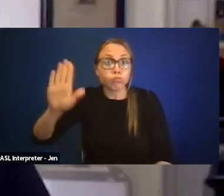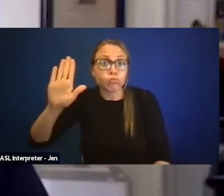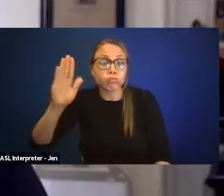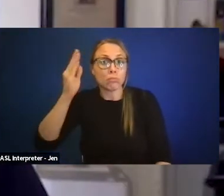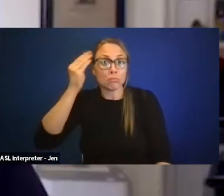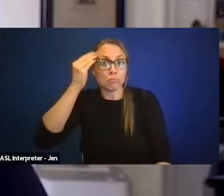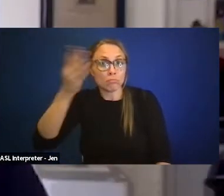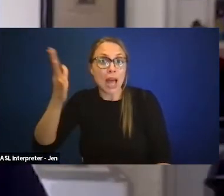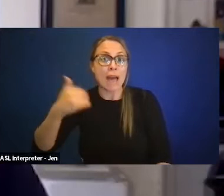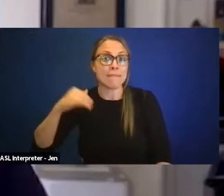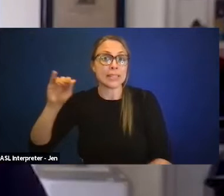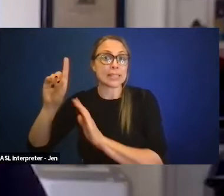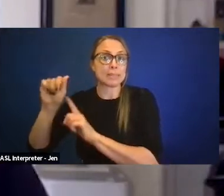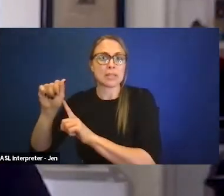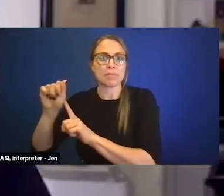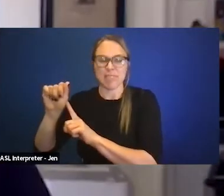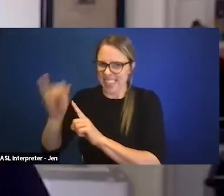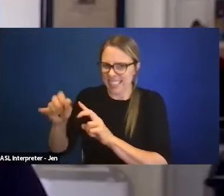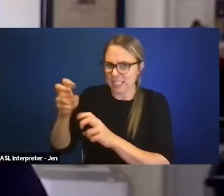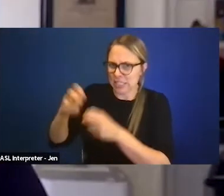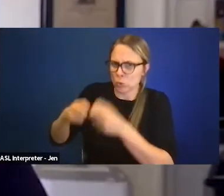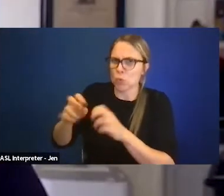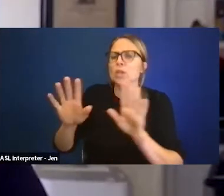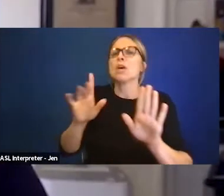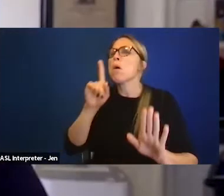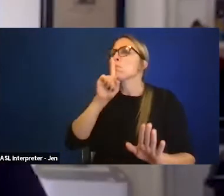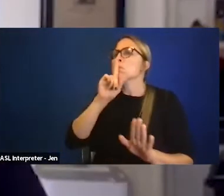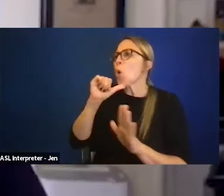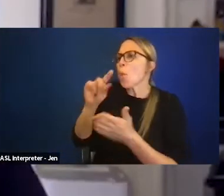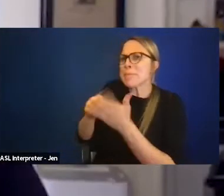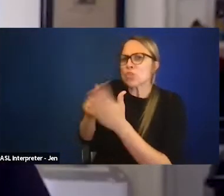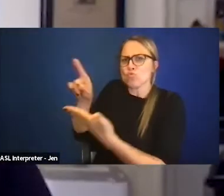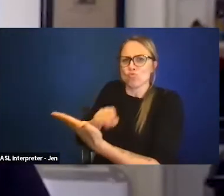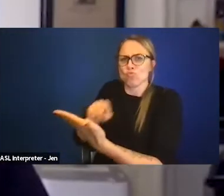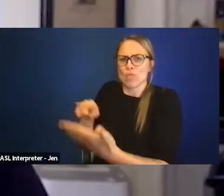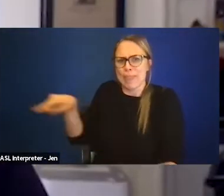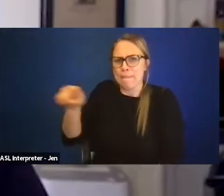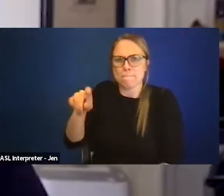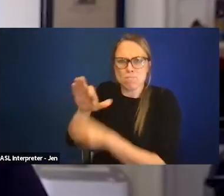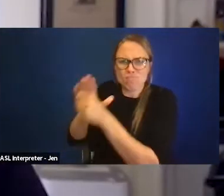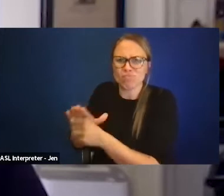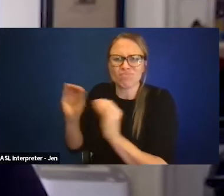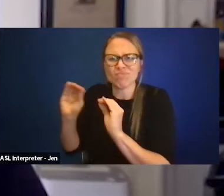Now I'm not criticizing the people who aren't speaking up because in many ways we need to be in environments